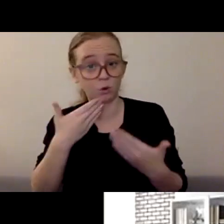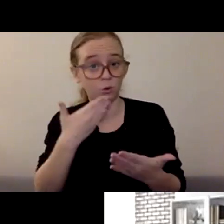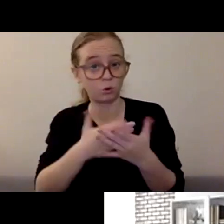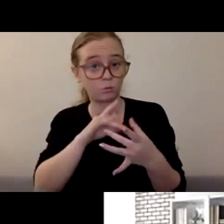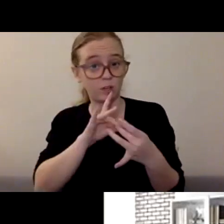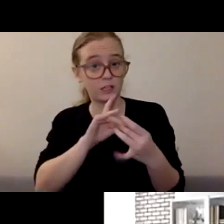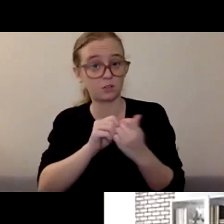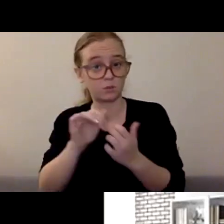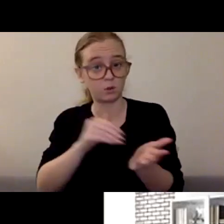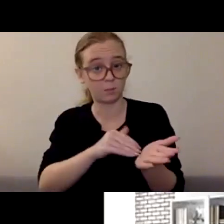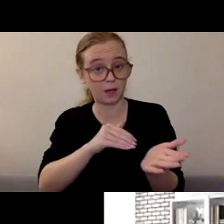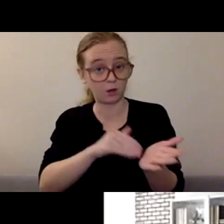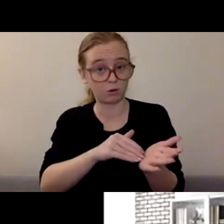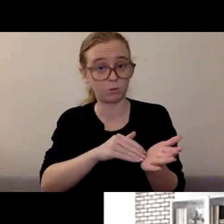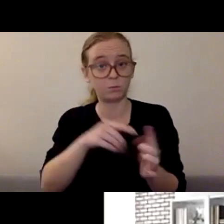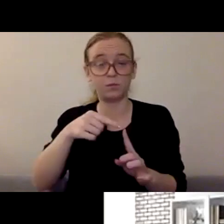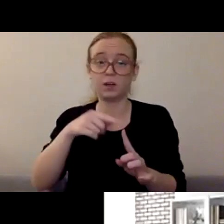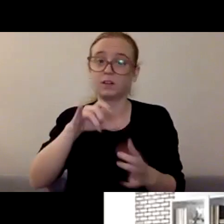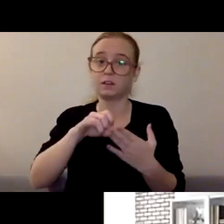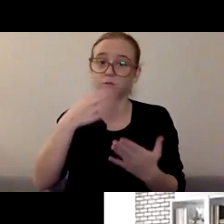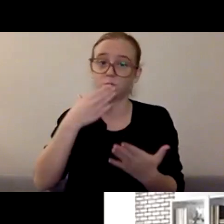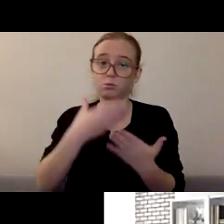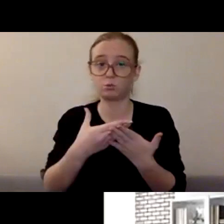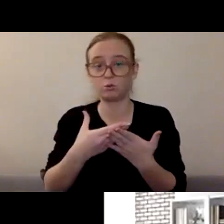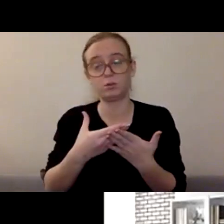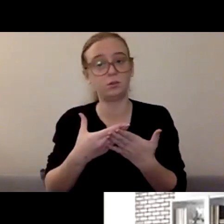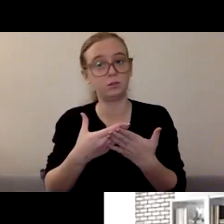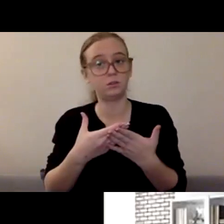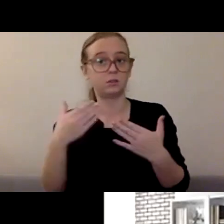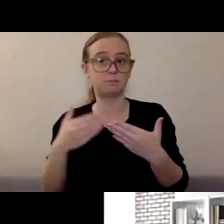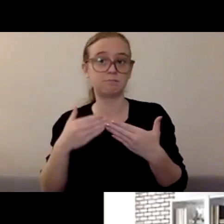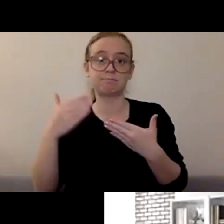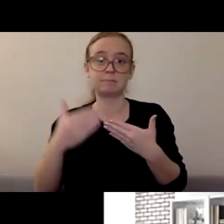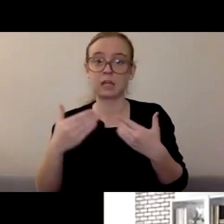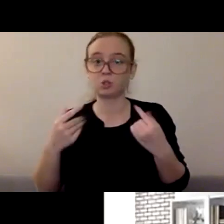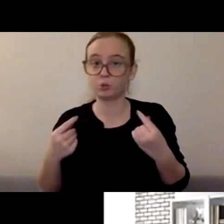and they're gonna hopefully recognize changes that this is something that's out of character and can make some recommendations